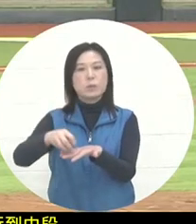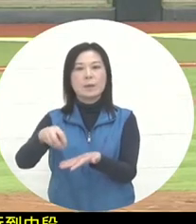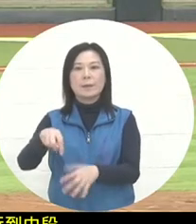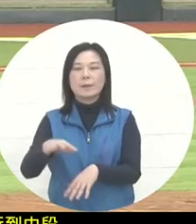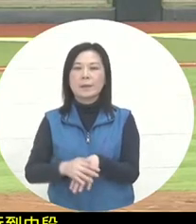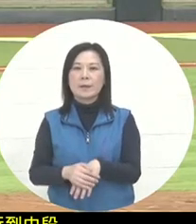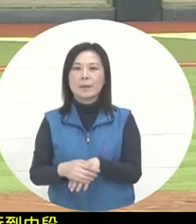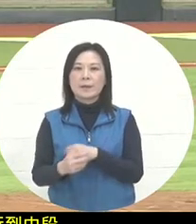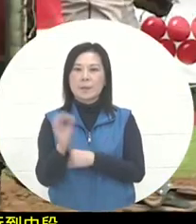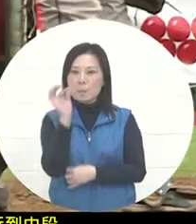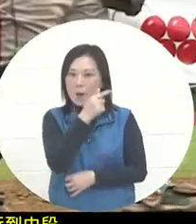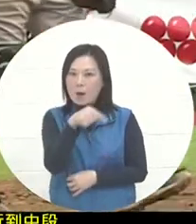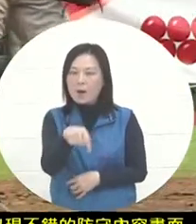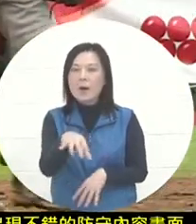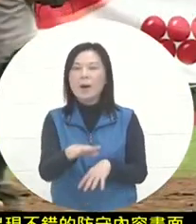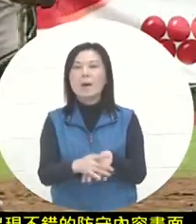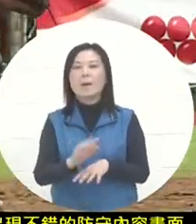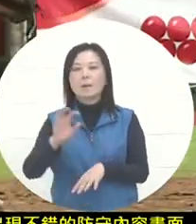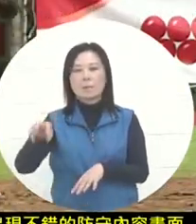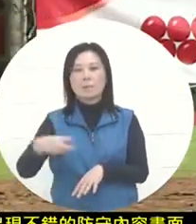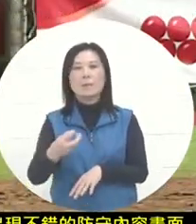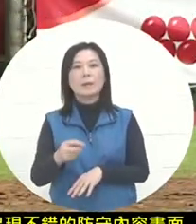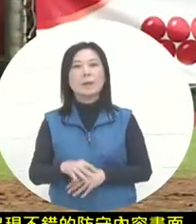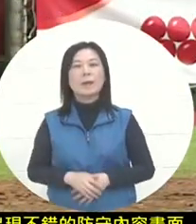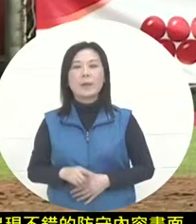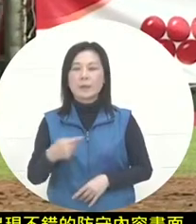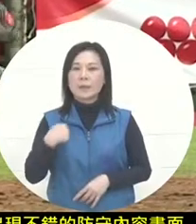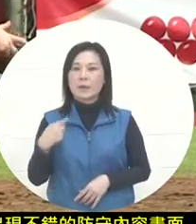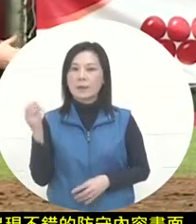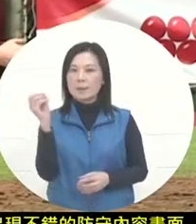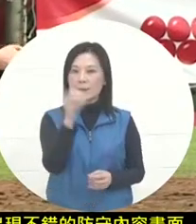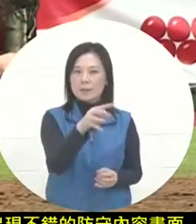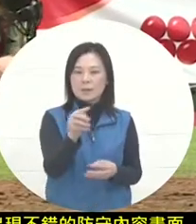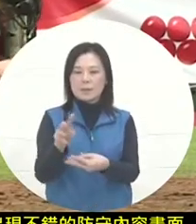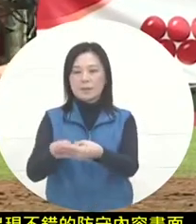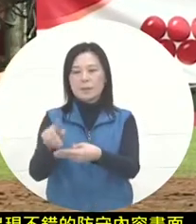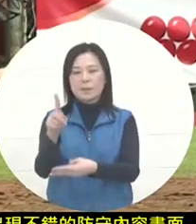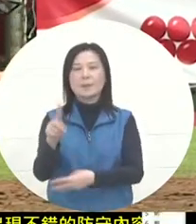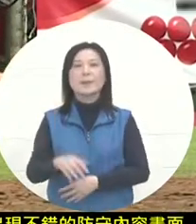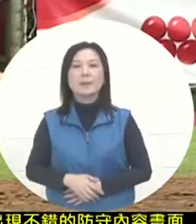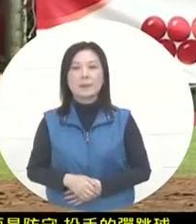on the backhand side and then passed the ball to NetEase. In this inning,